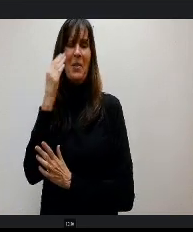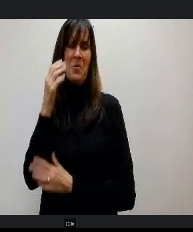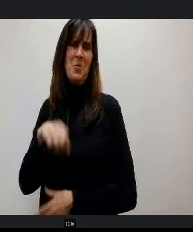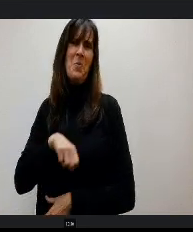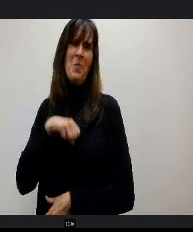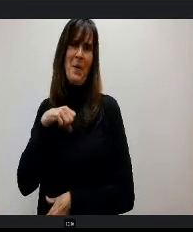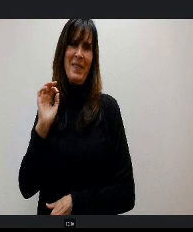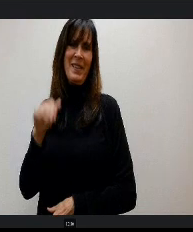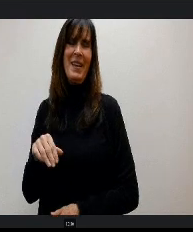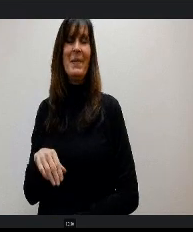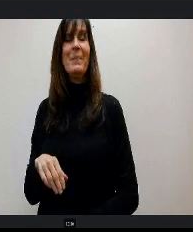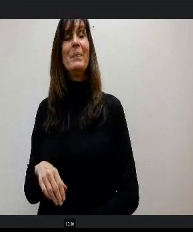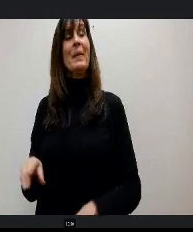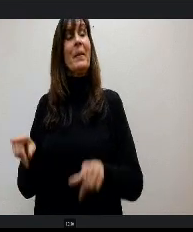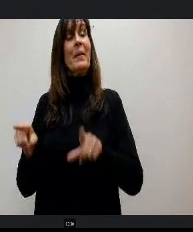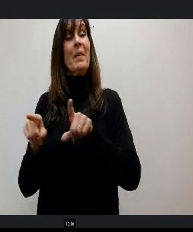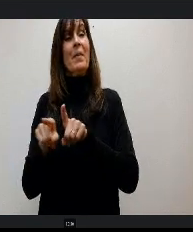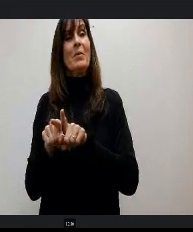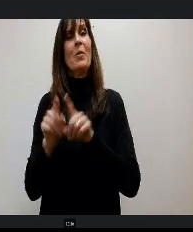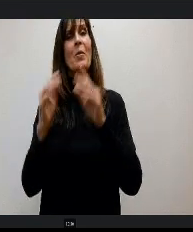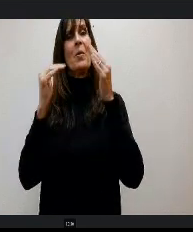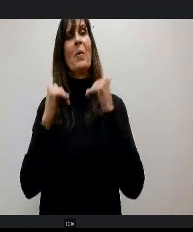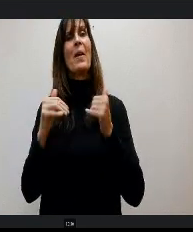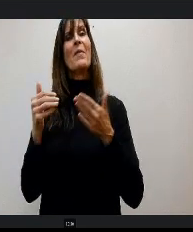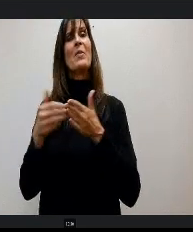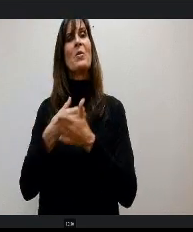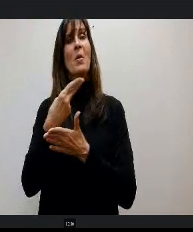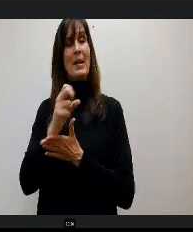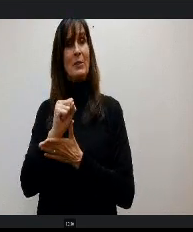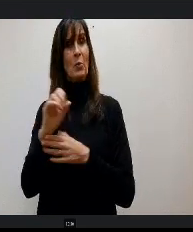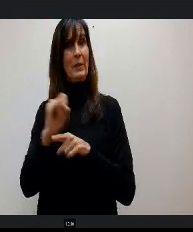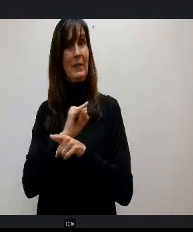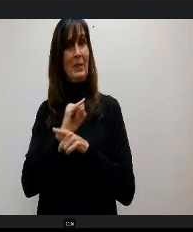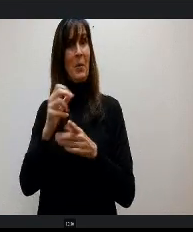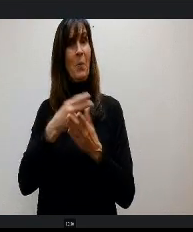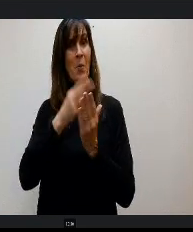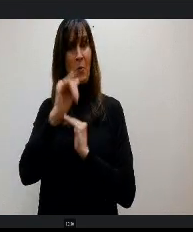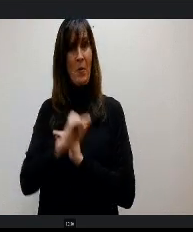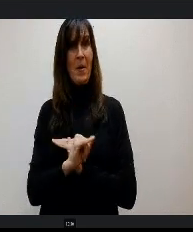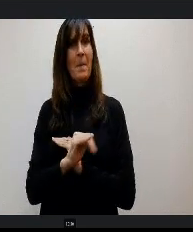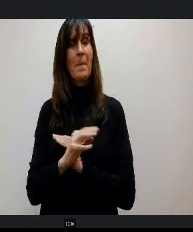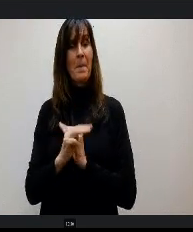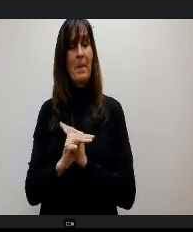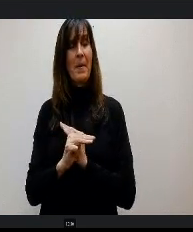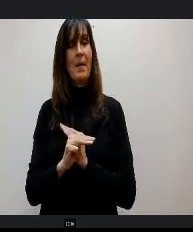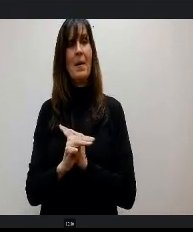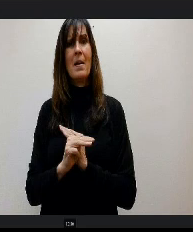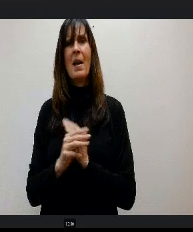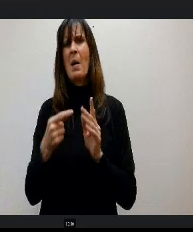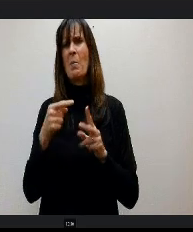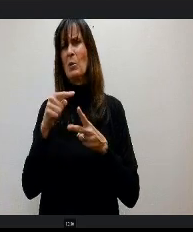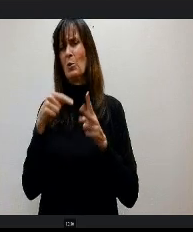Along with that, we started a new high school internship program This year I'm going to highlight two of our interns are from the